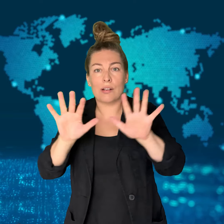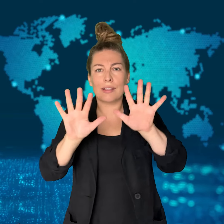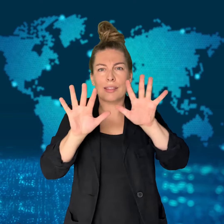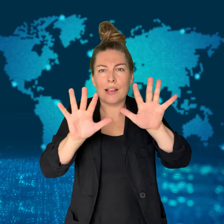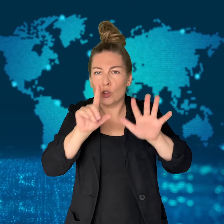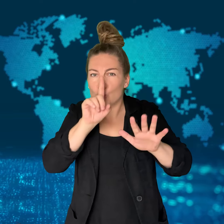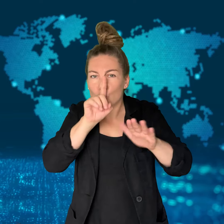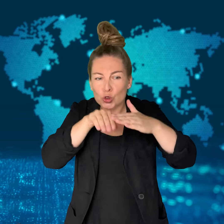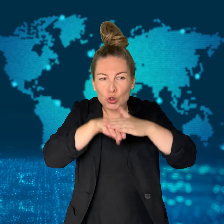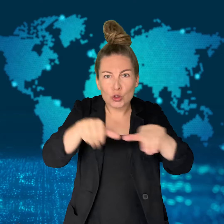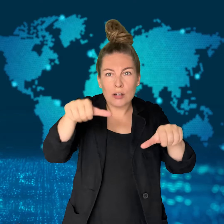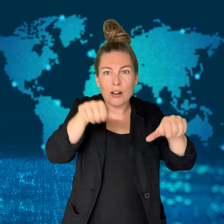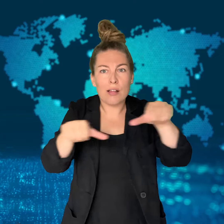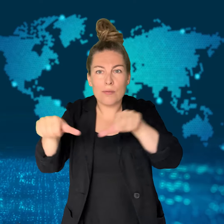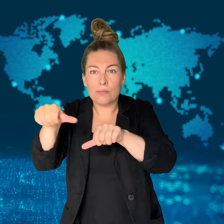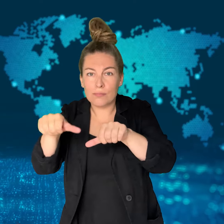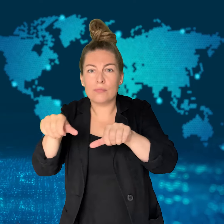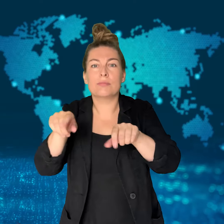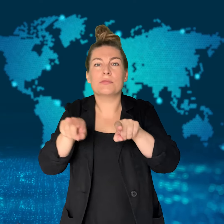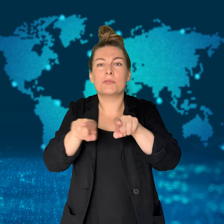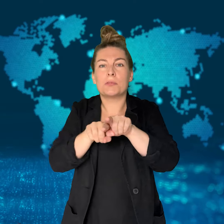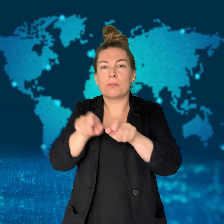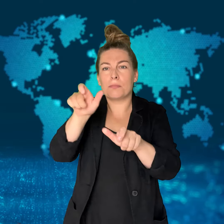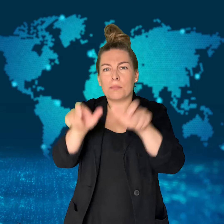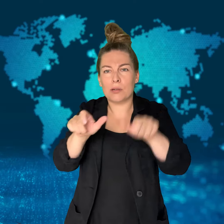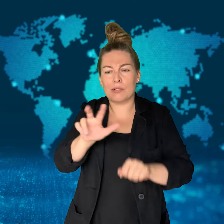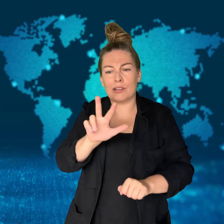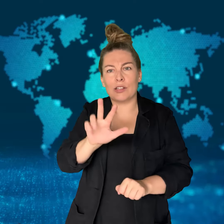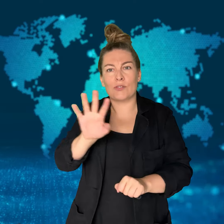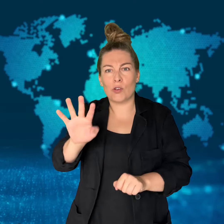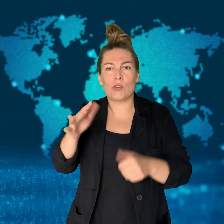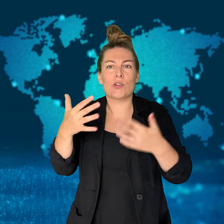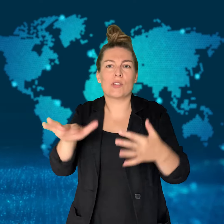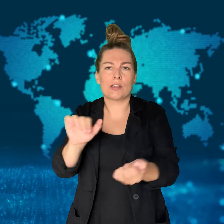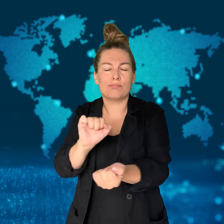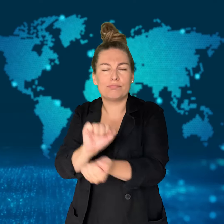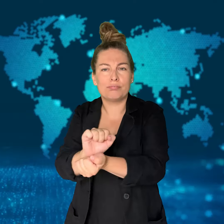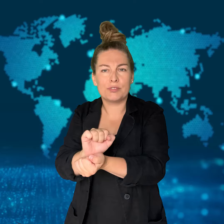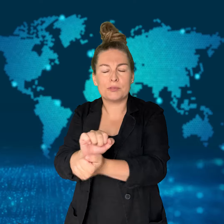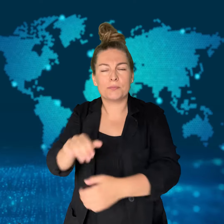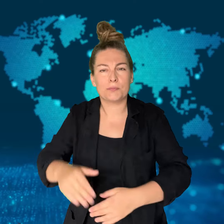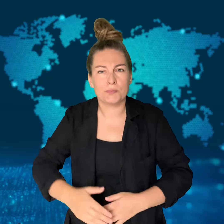10 secret labs and arrested 34 people.